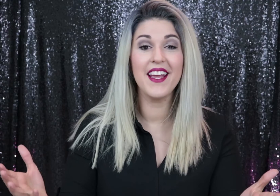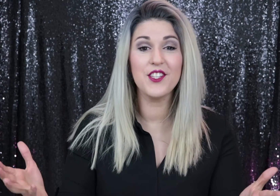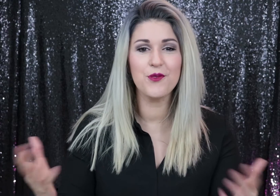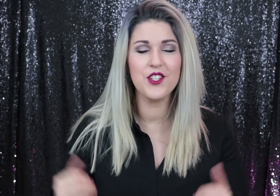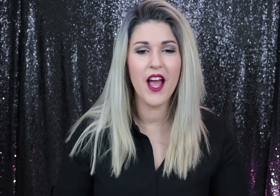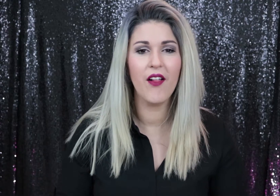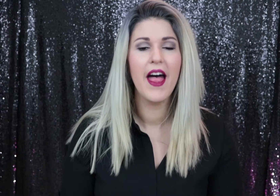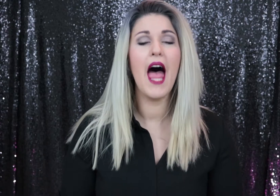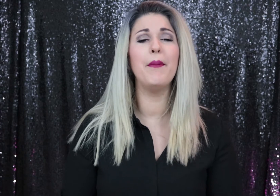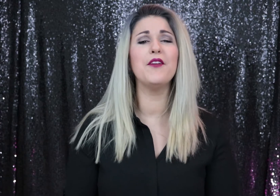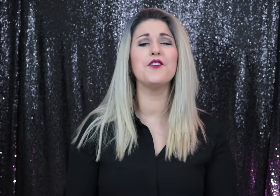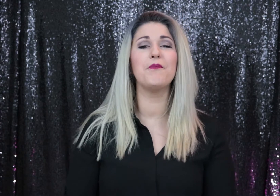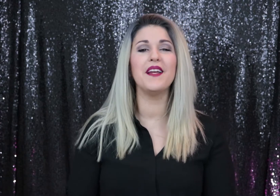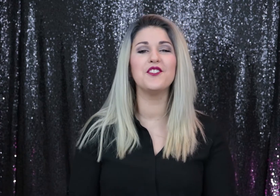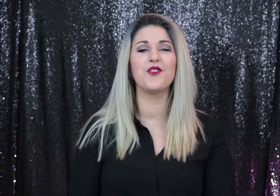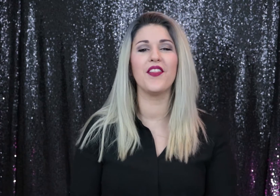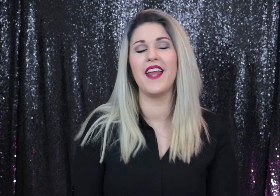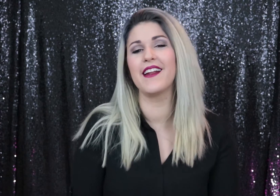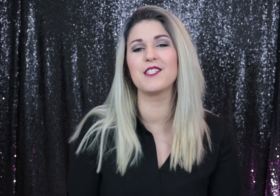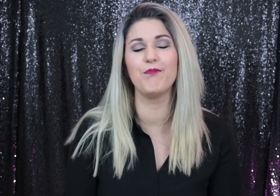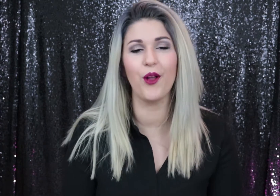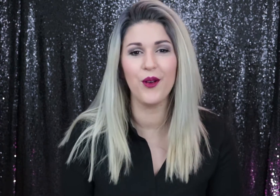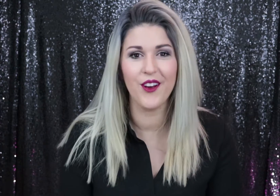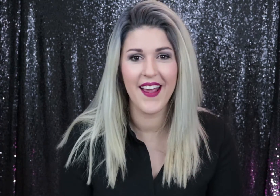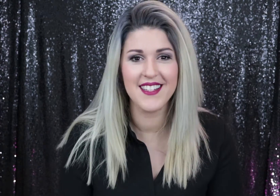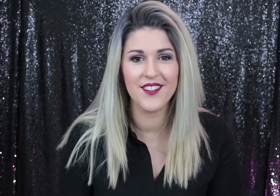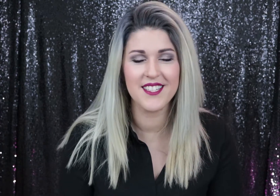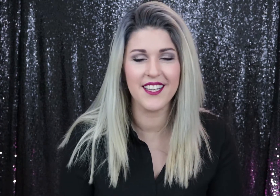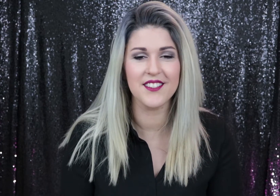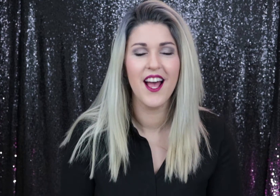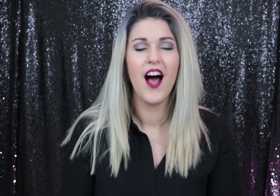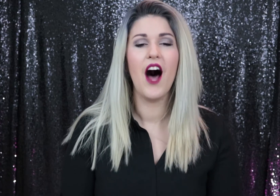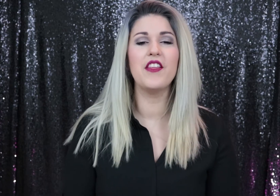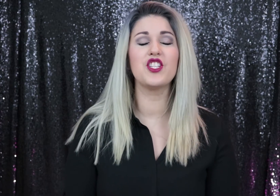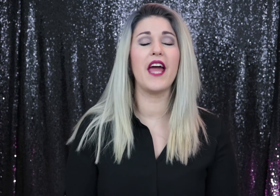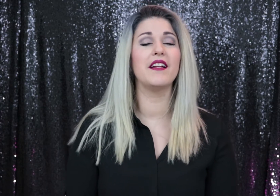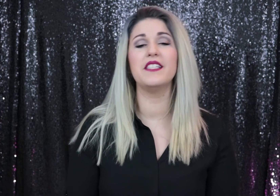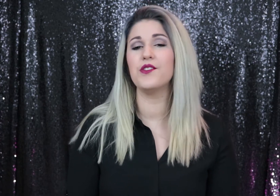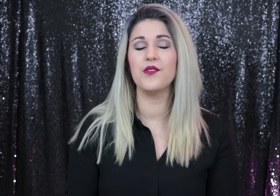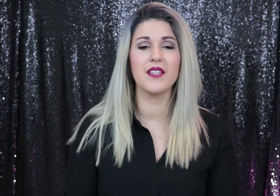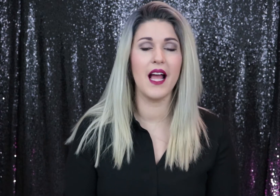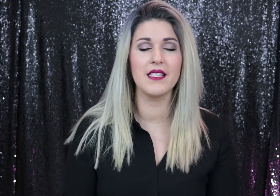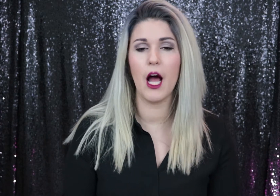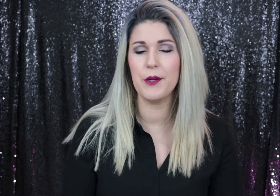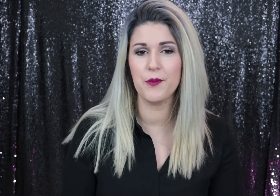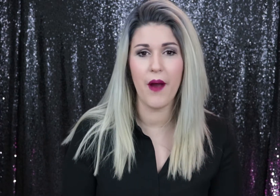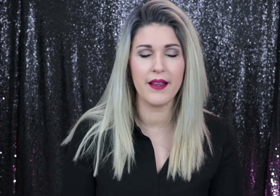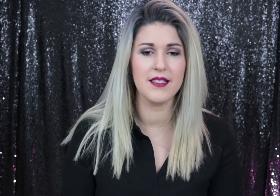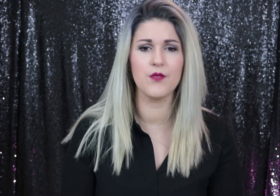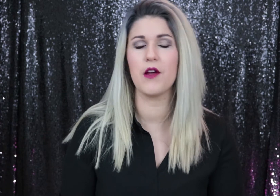it's Rochelle helping you to build stupid and explode your ASL skills on this channel. I teach you new signs, help you to practice as well.